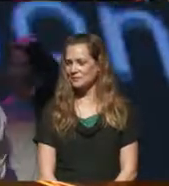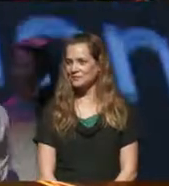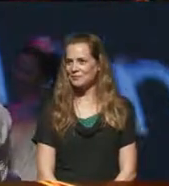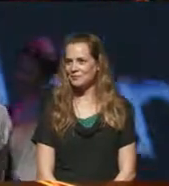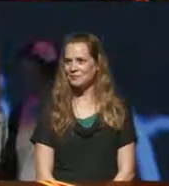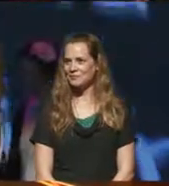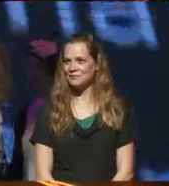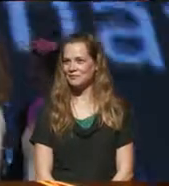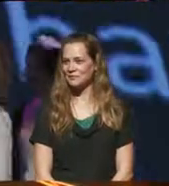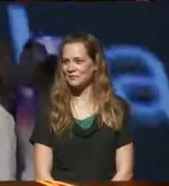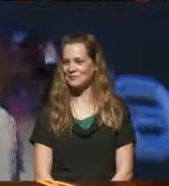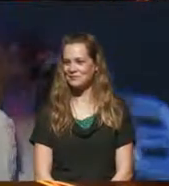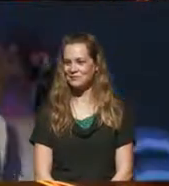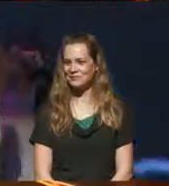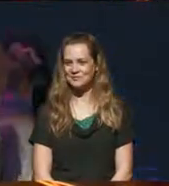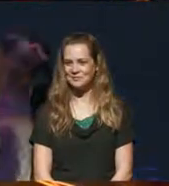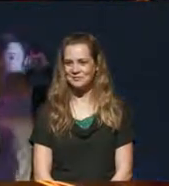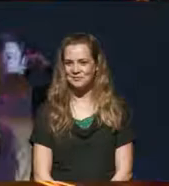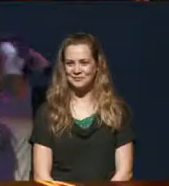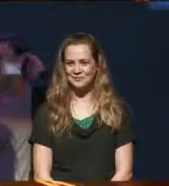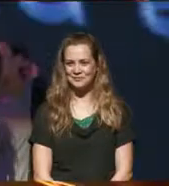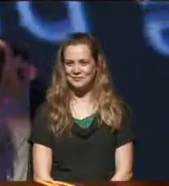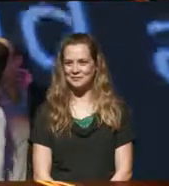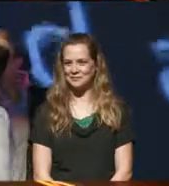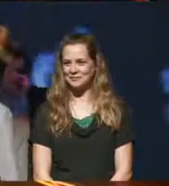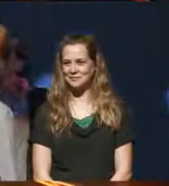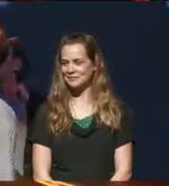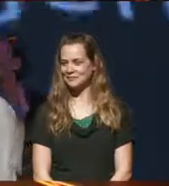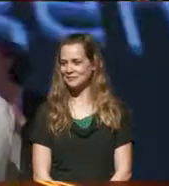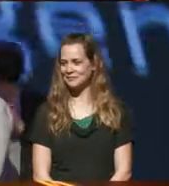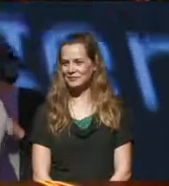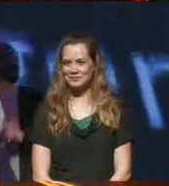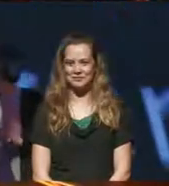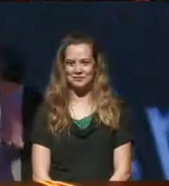animated at times. End quote. The dancing audience members slow down